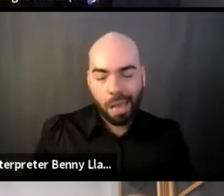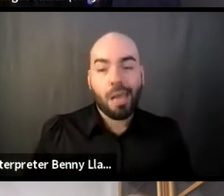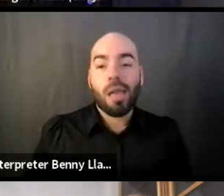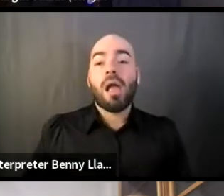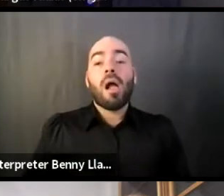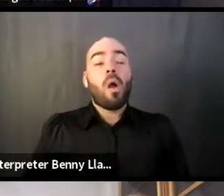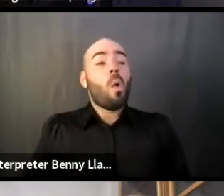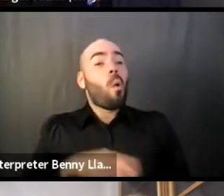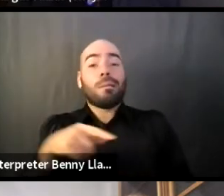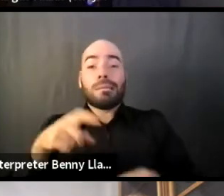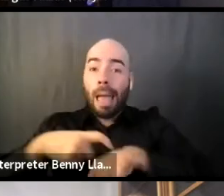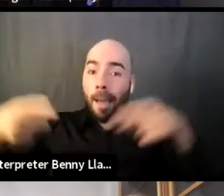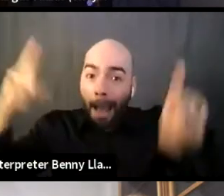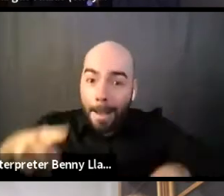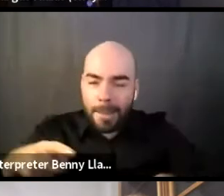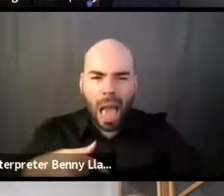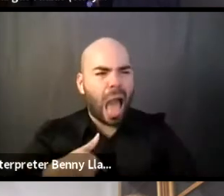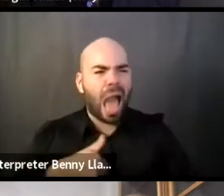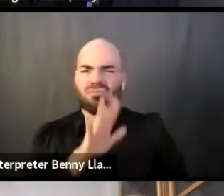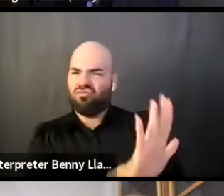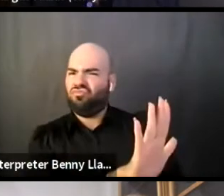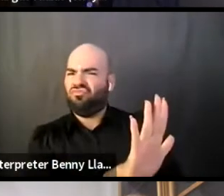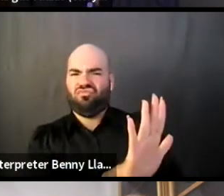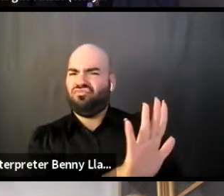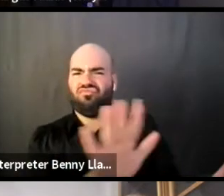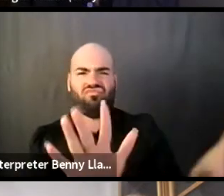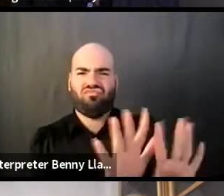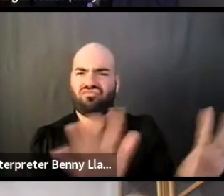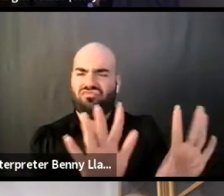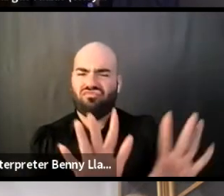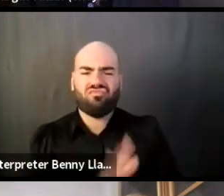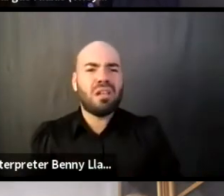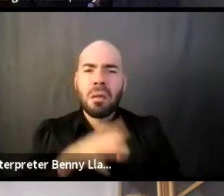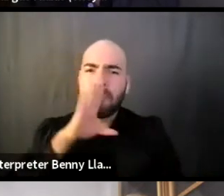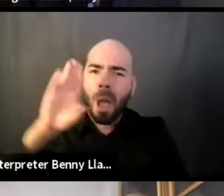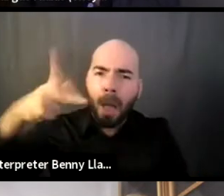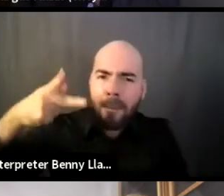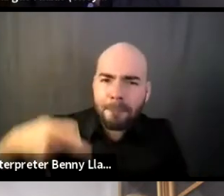or for injustices I was witnessing, they were difficult